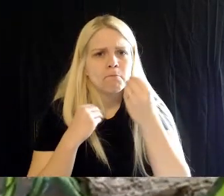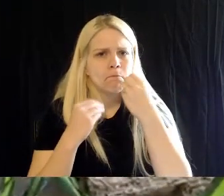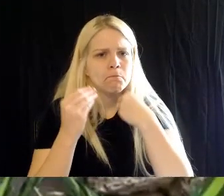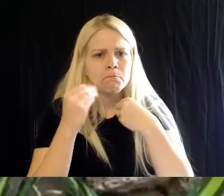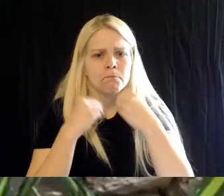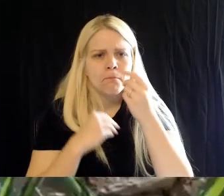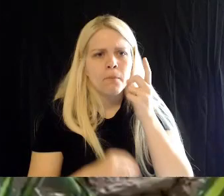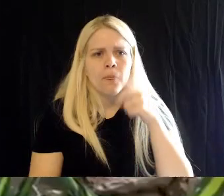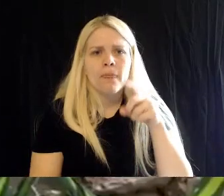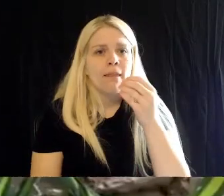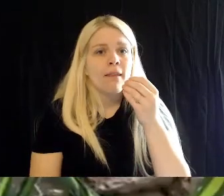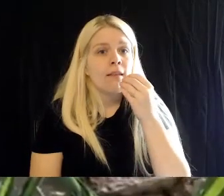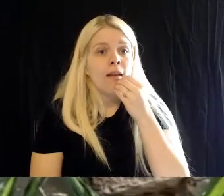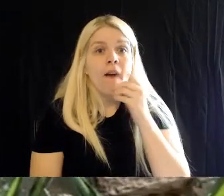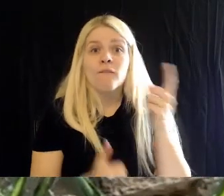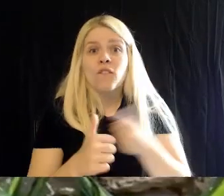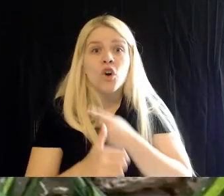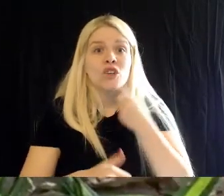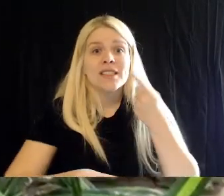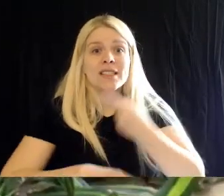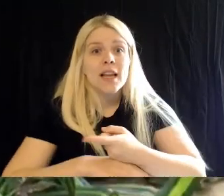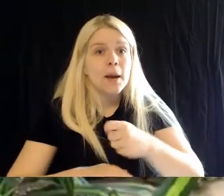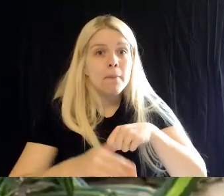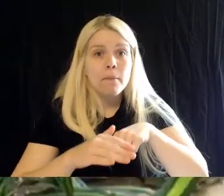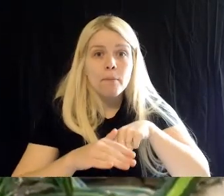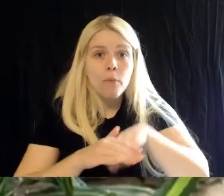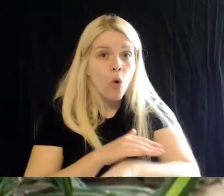mom handed to them. They're already up and running around.